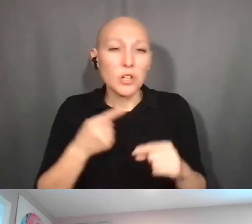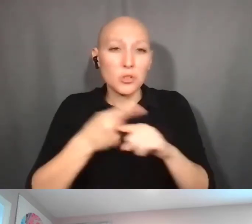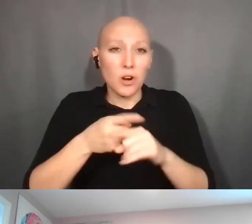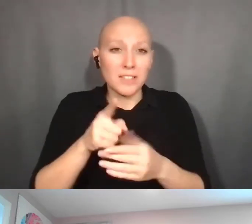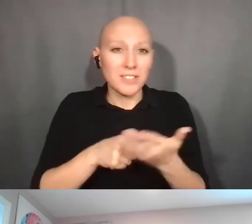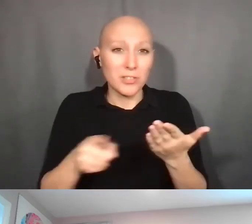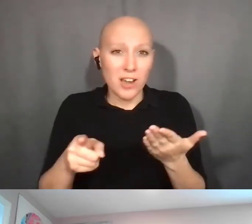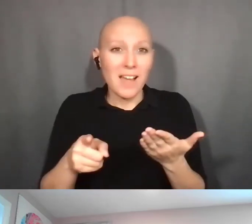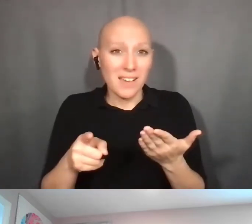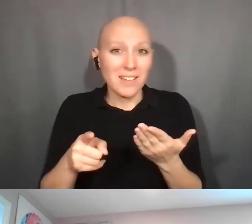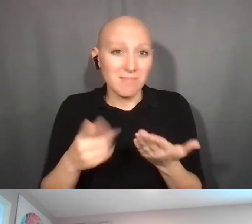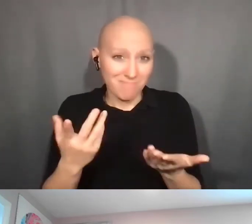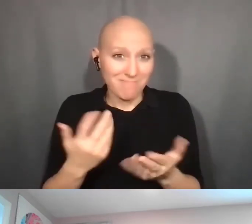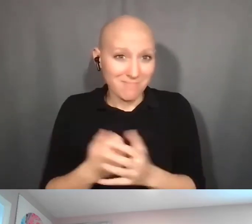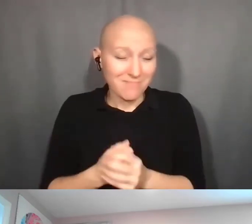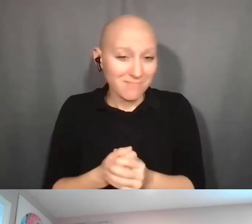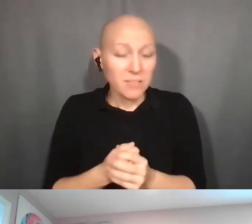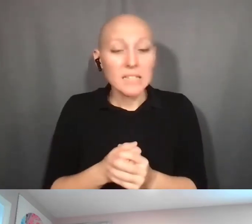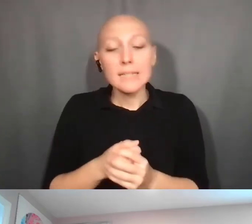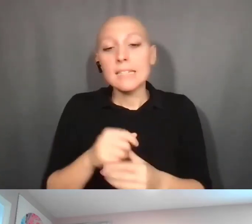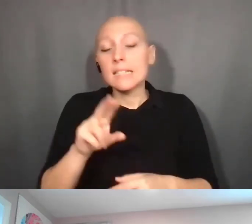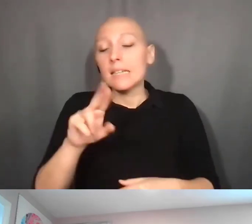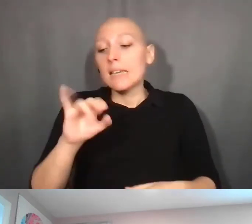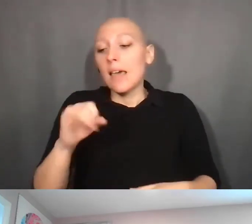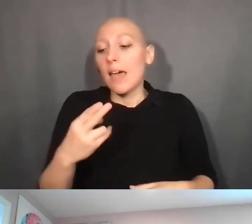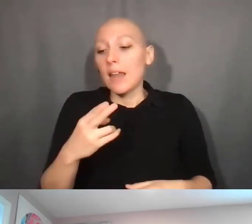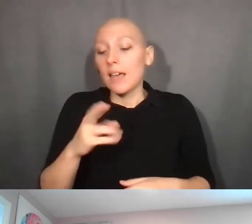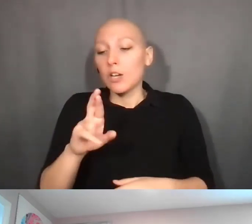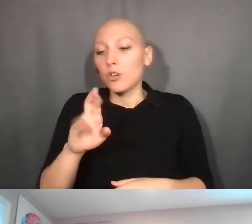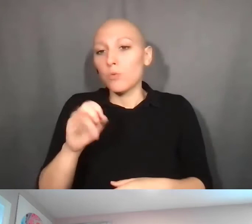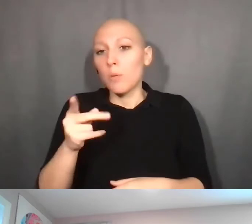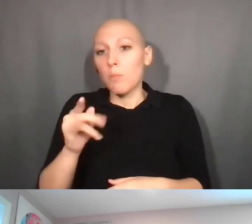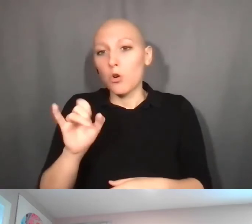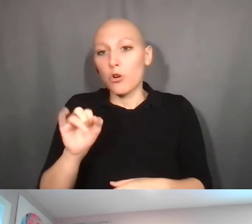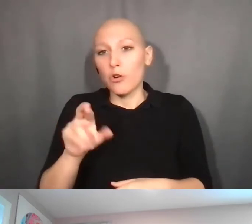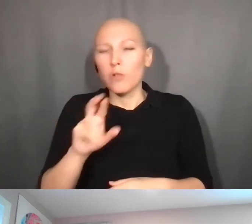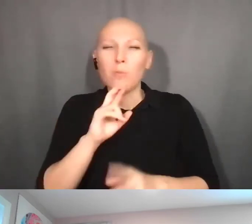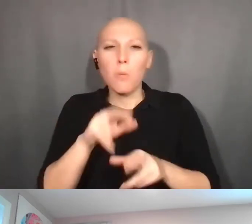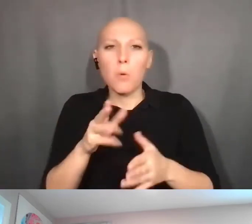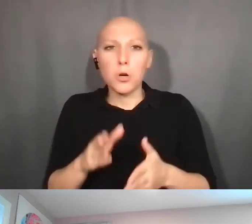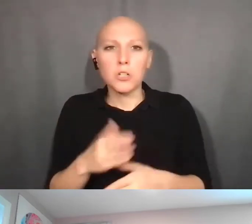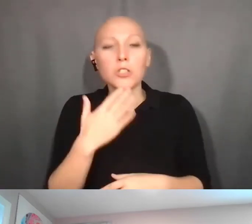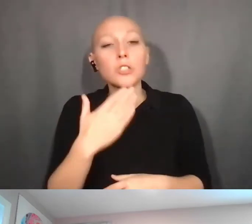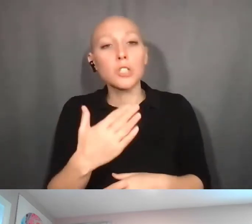But NIH RePORTER is a good source for inventions